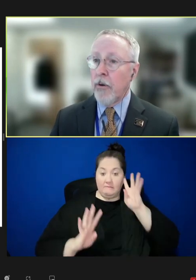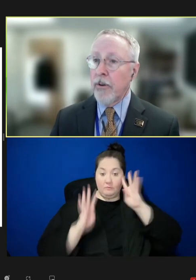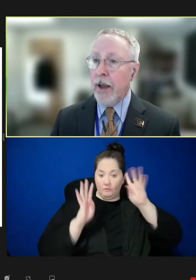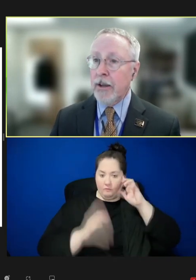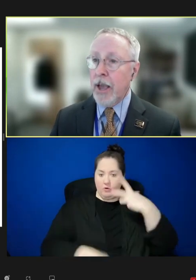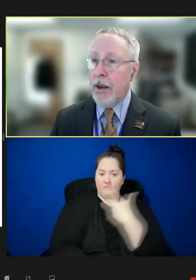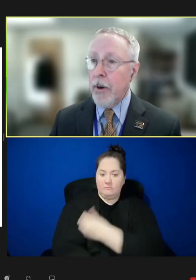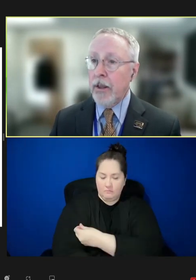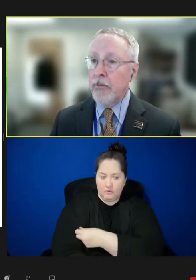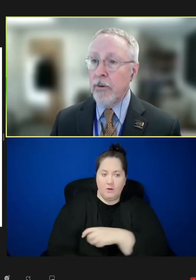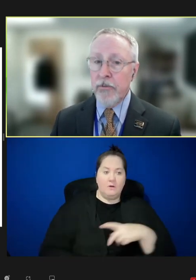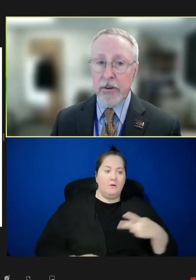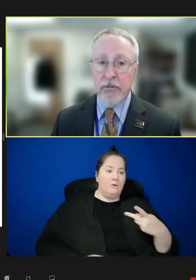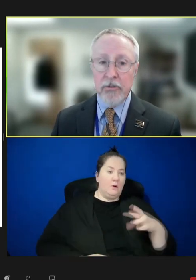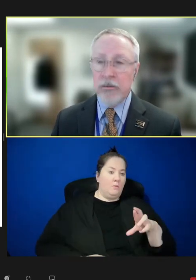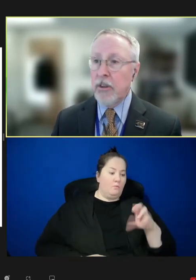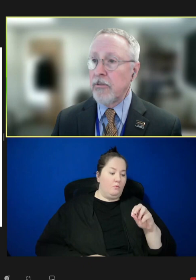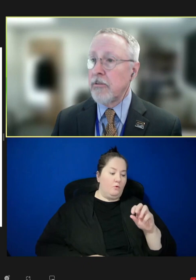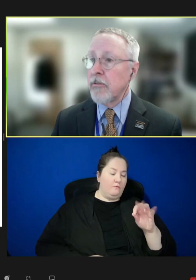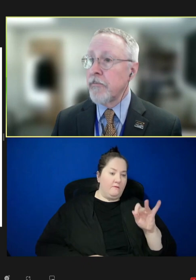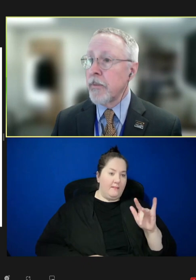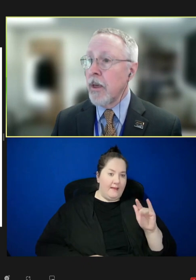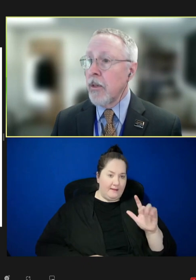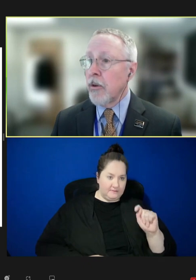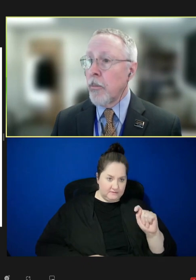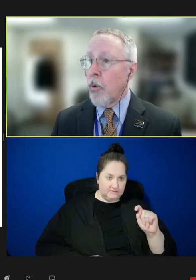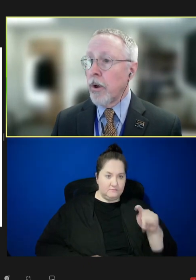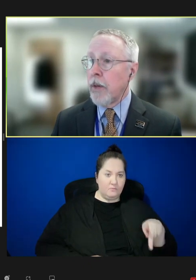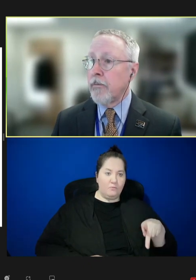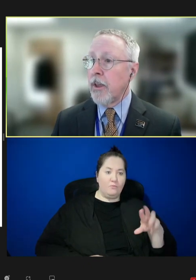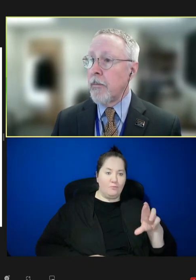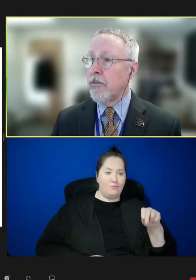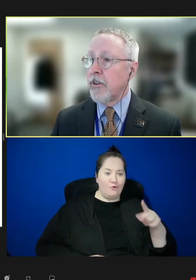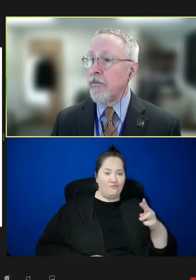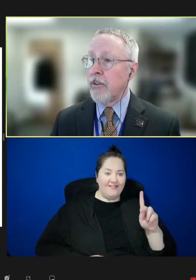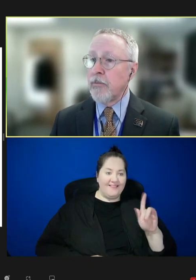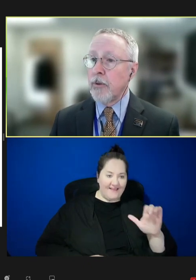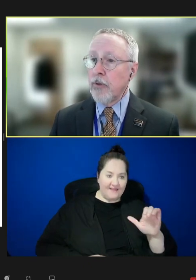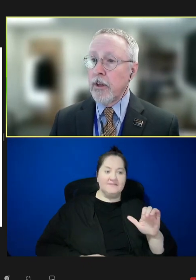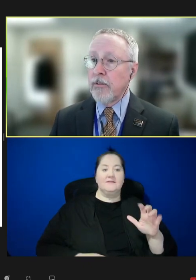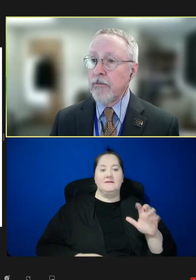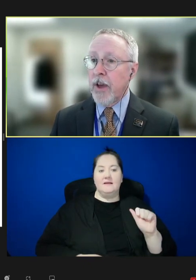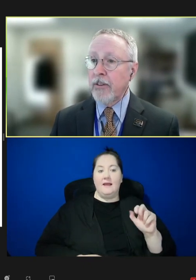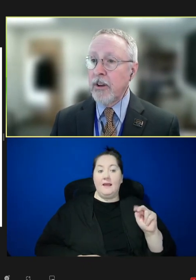Prophylactic Antibodies for Infectious Diseases. The report examines investment trends in vaccine